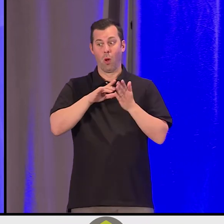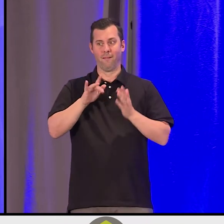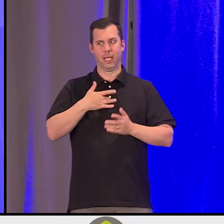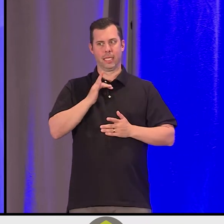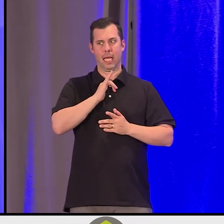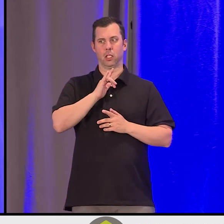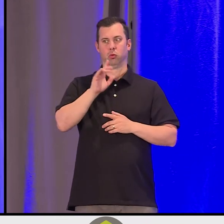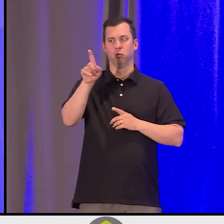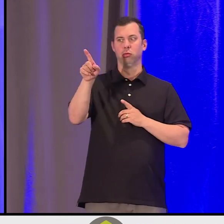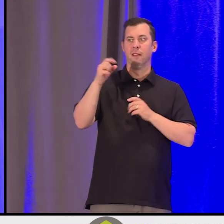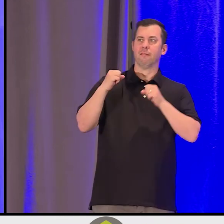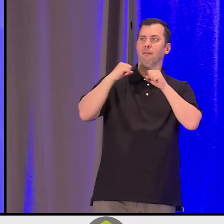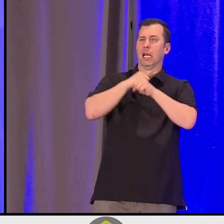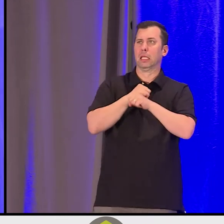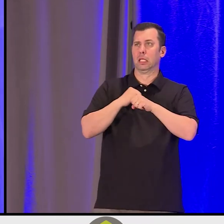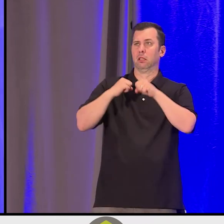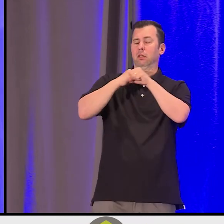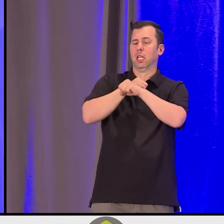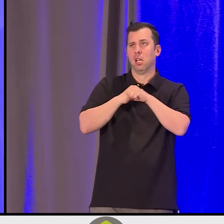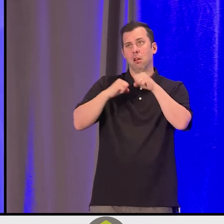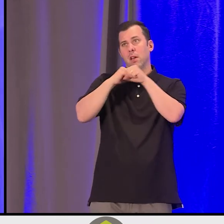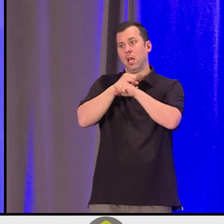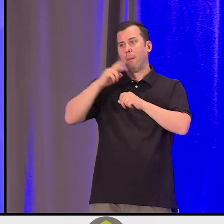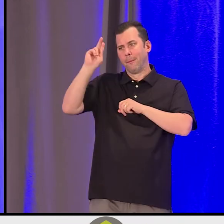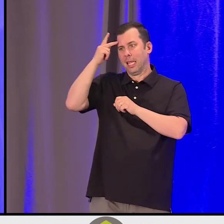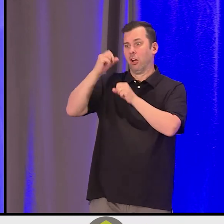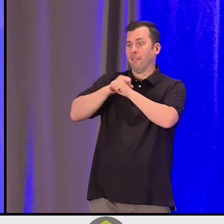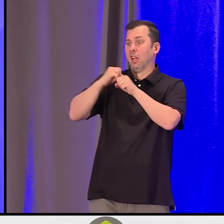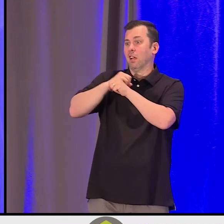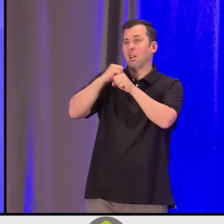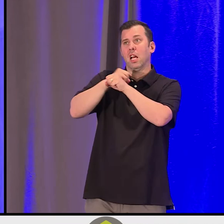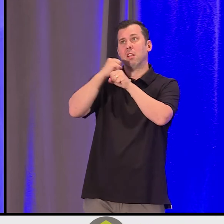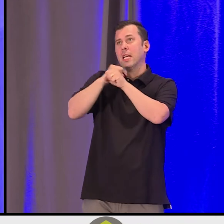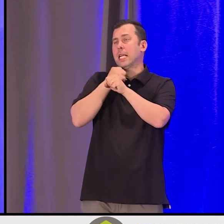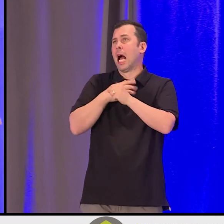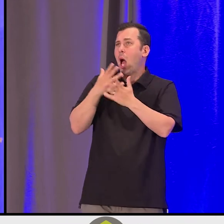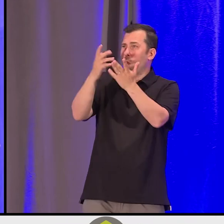from the battle. Wanting so desperately to contribute to the world around you,